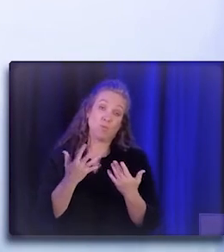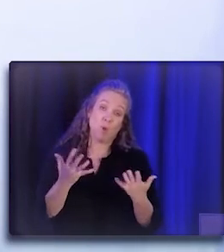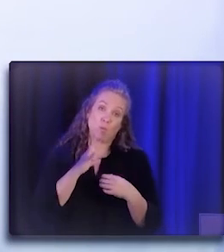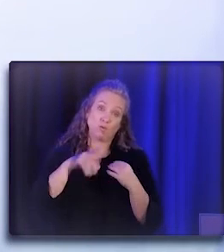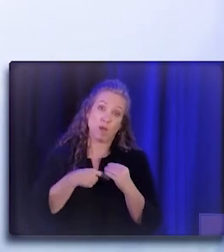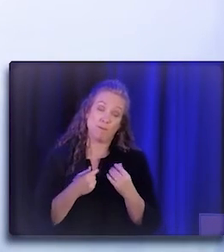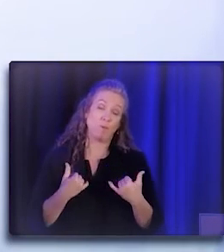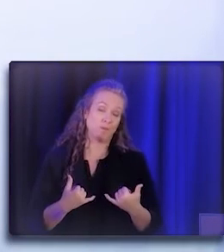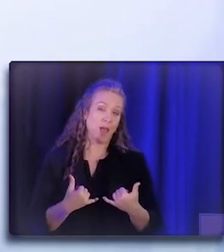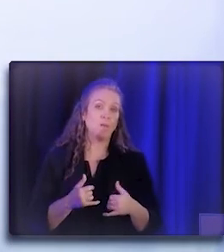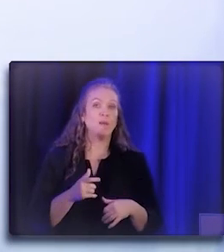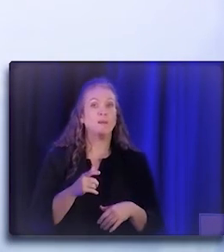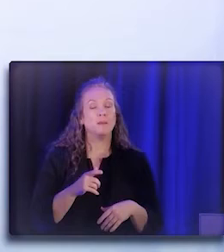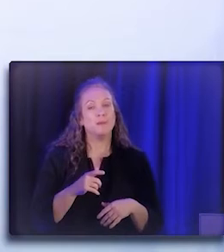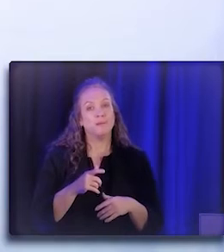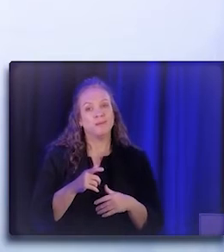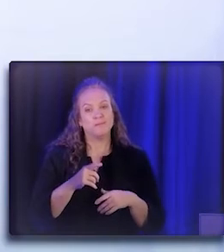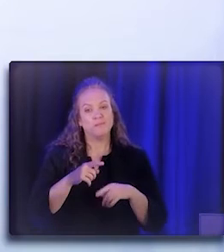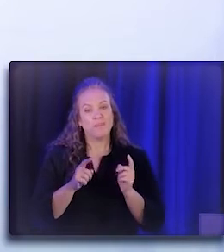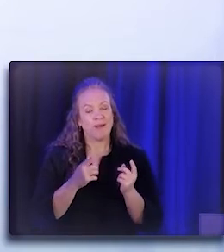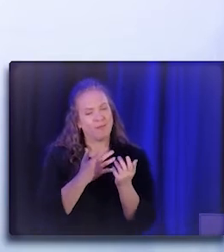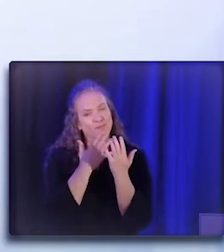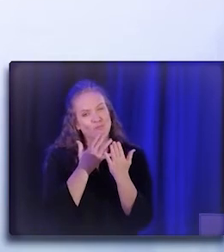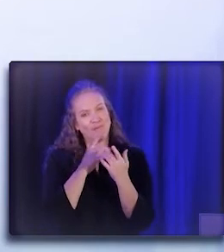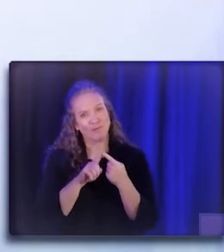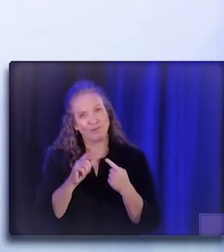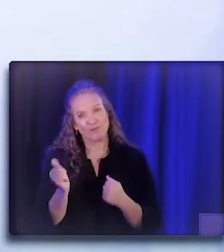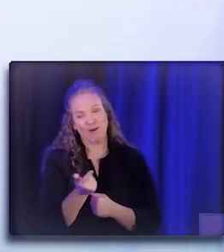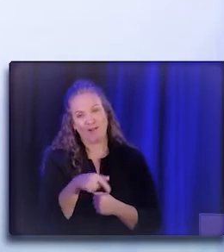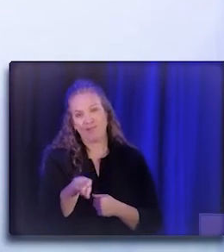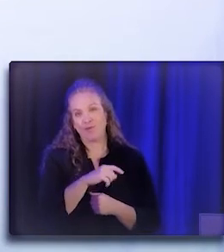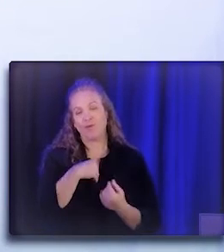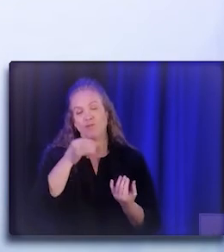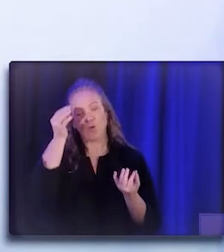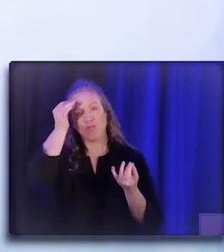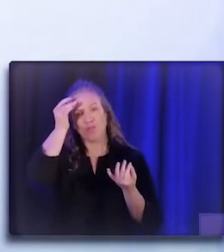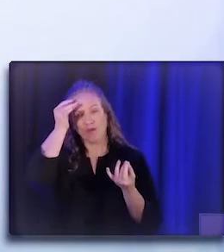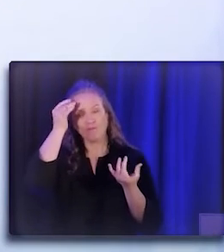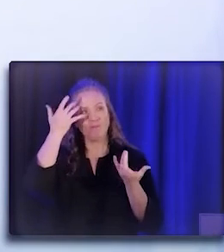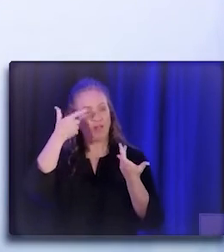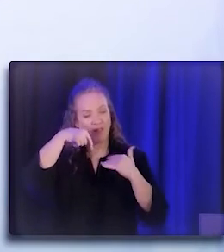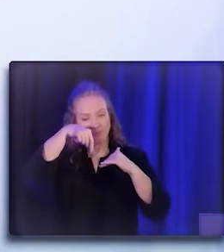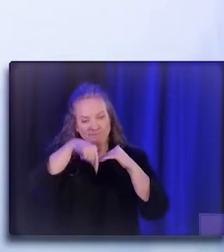But just I'm grateful to you all for the thoughtfulness with which you've gone through that process